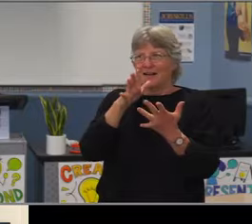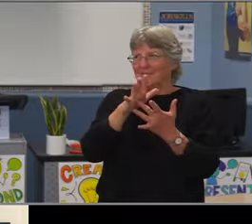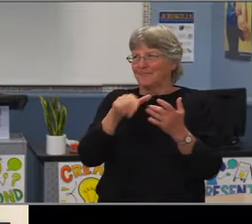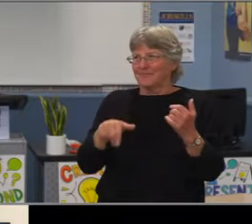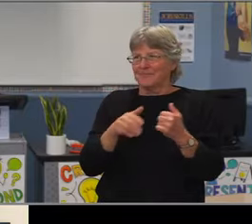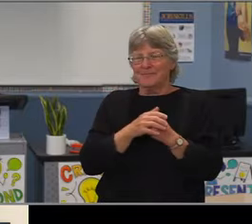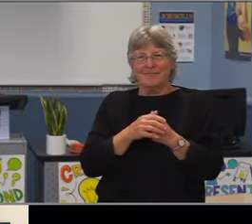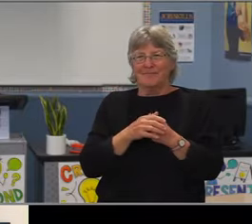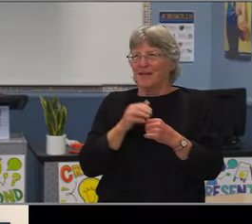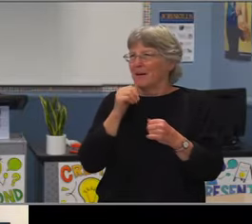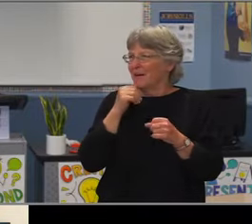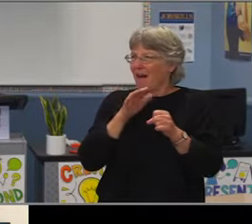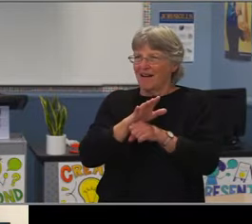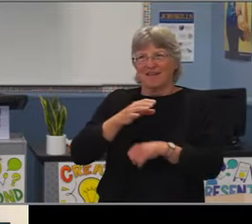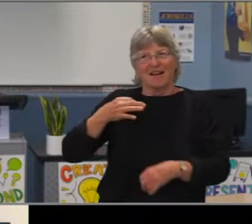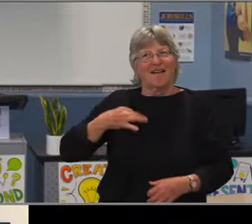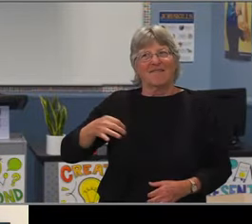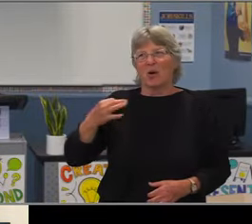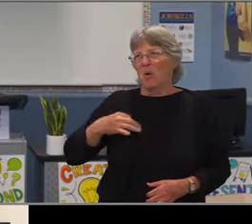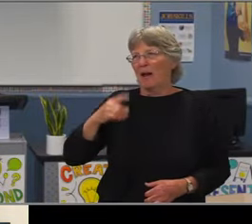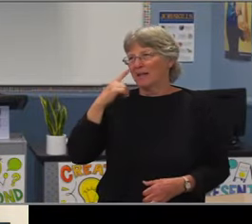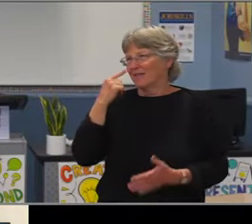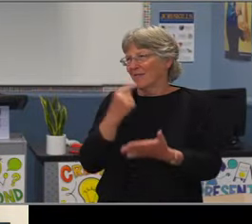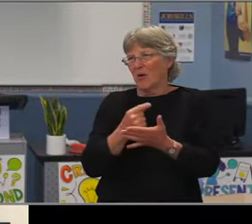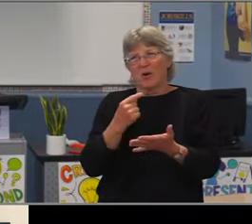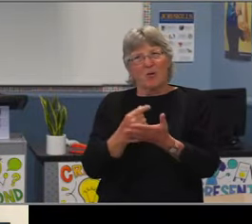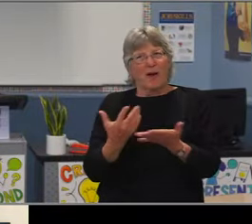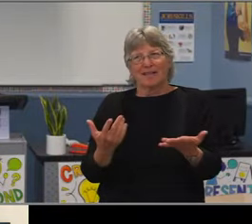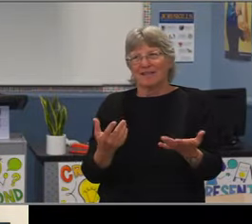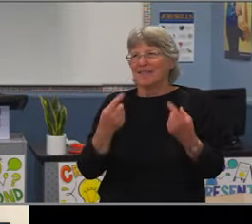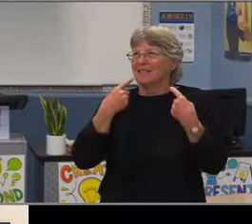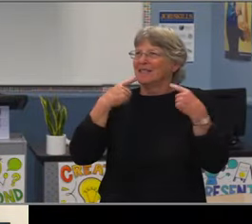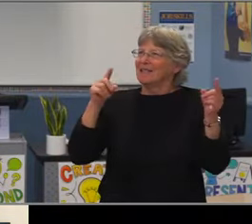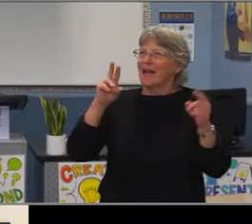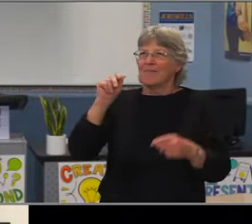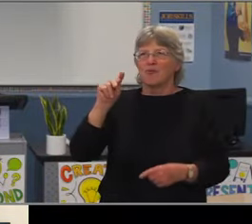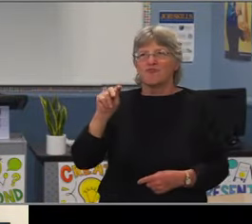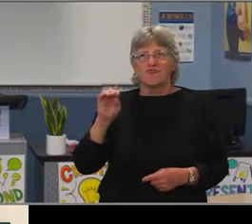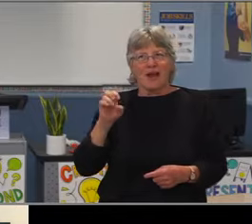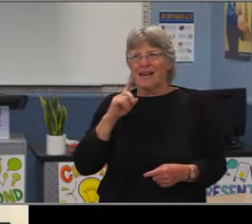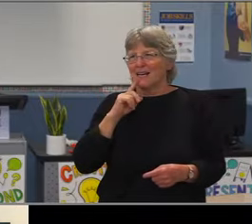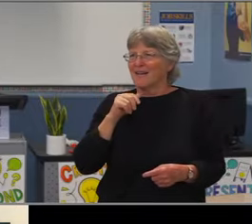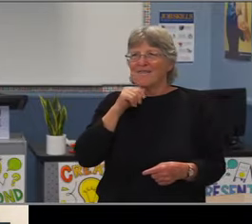on a high school campus. I would harken back to the old days when we had a whole room.